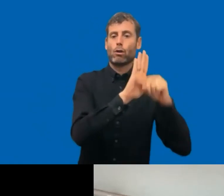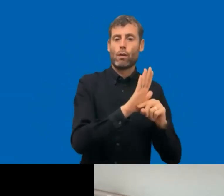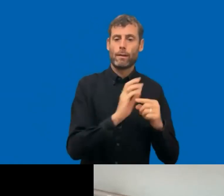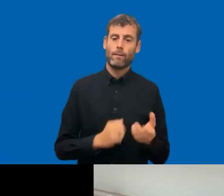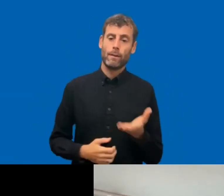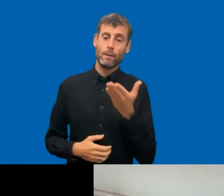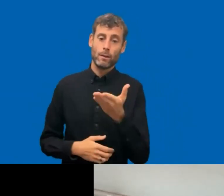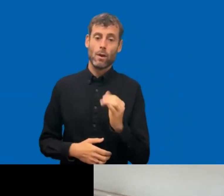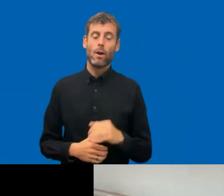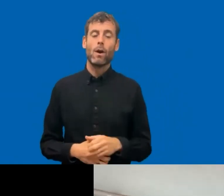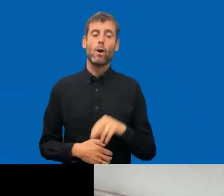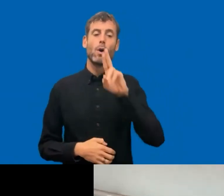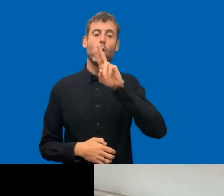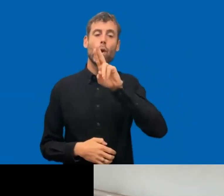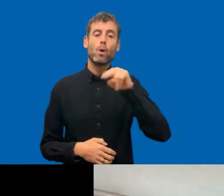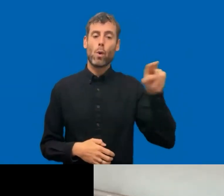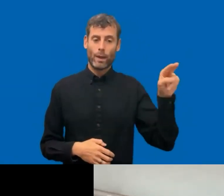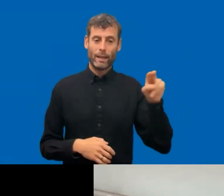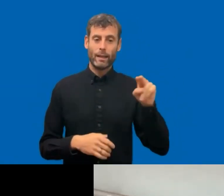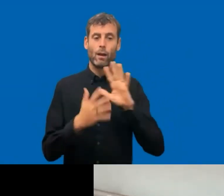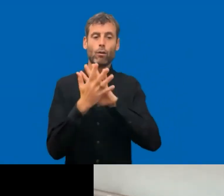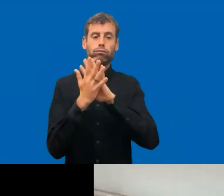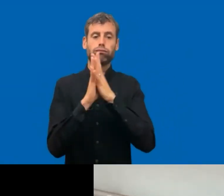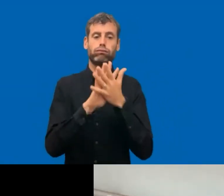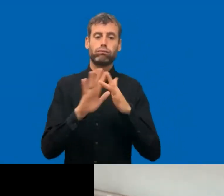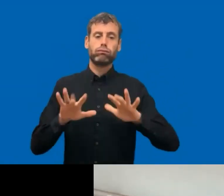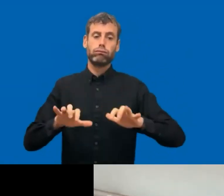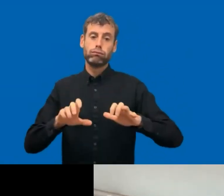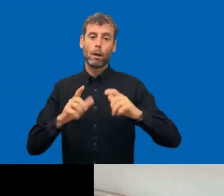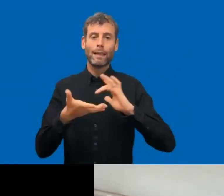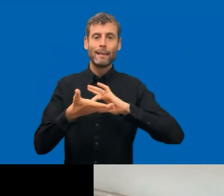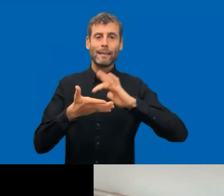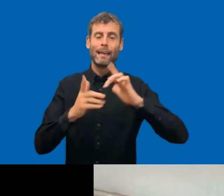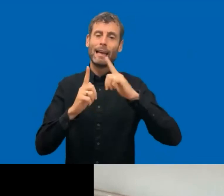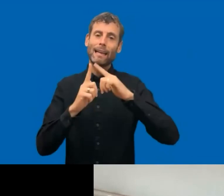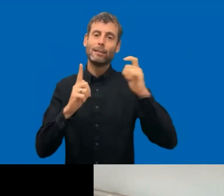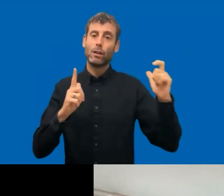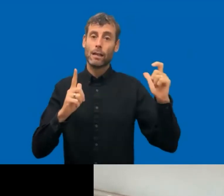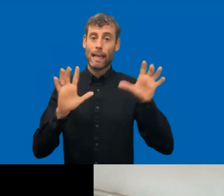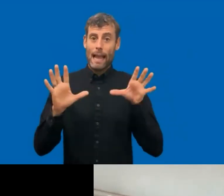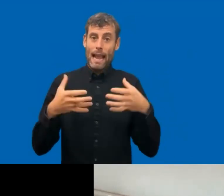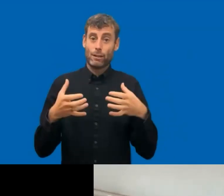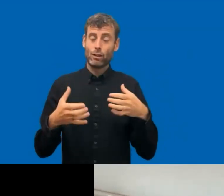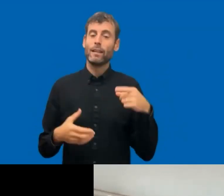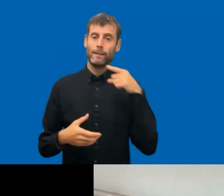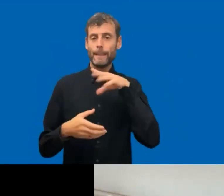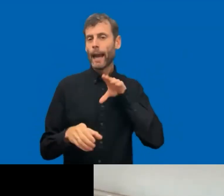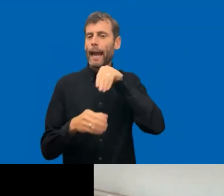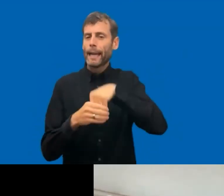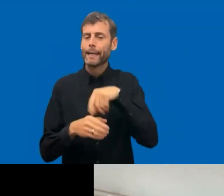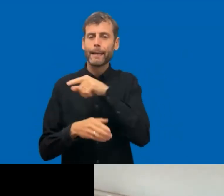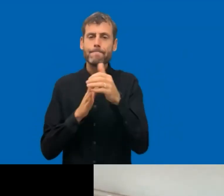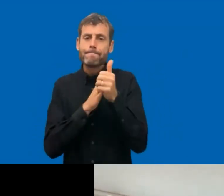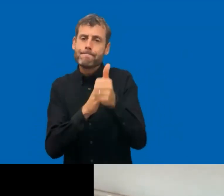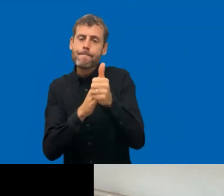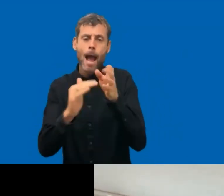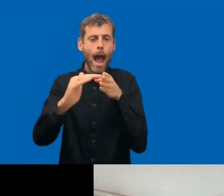at the Norwegian Digitalization Agency. DigDir. So please, Malin, let us know what's happening